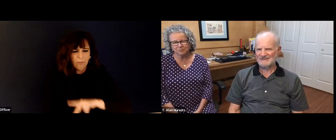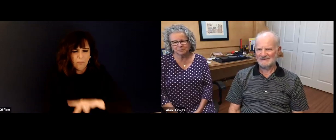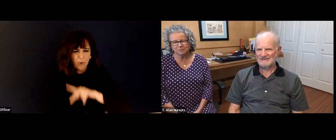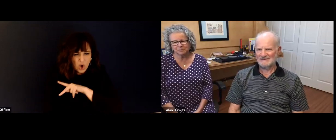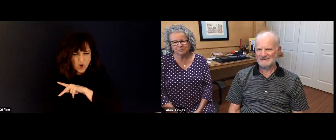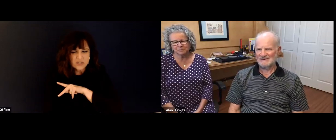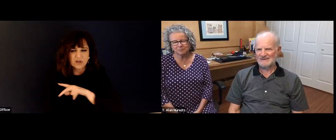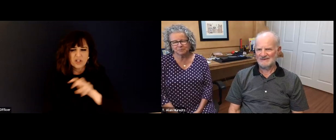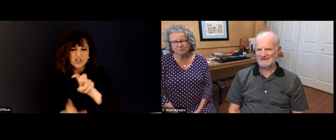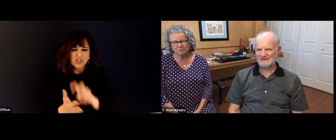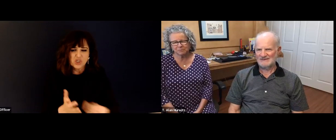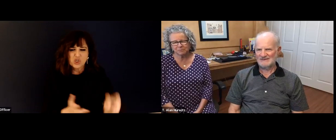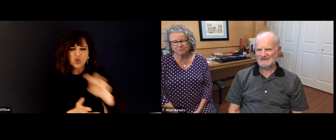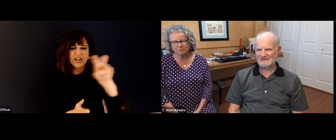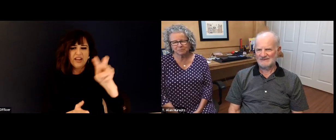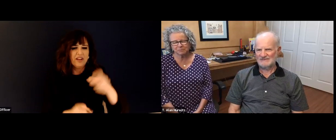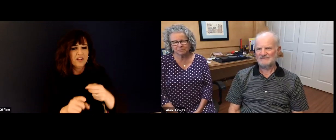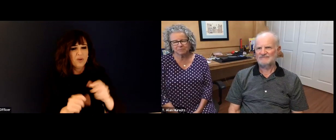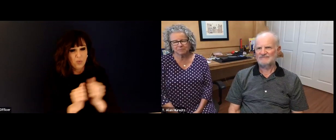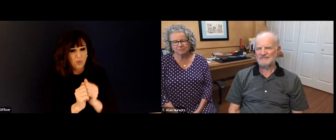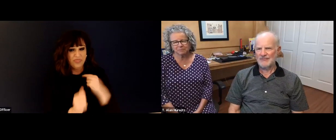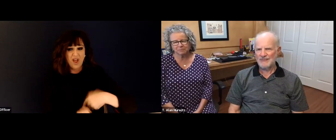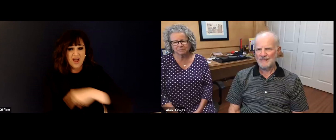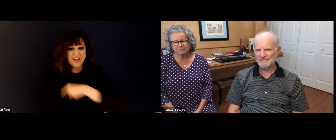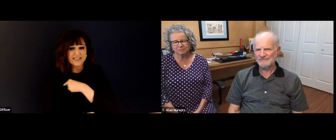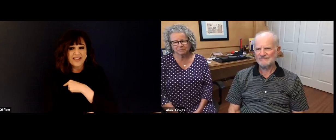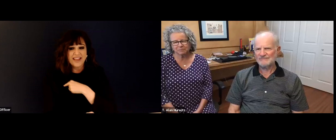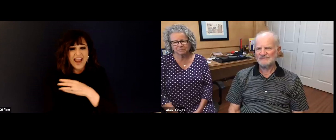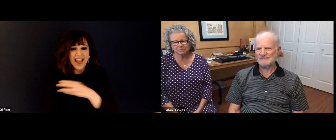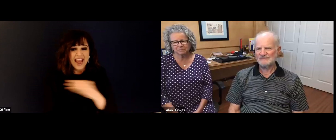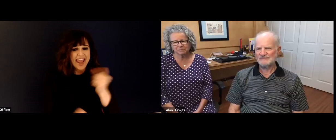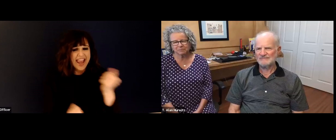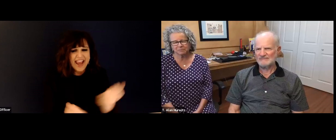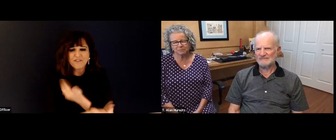the two of you so much for your valuable time this evening. And